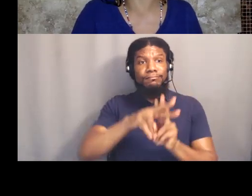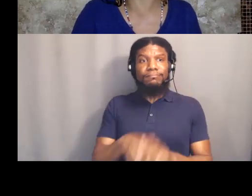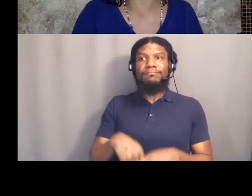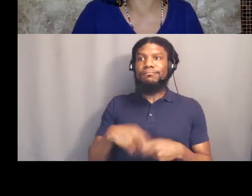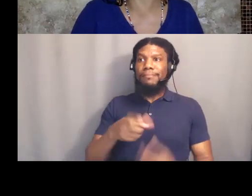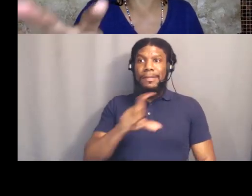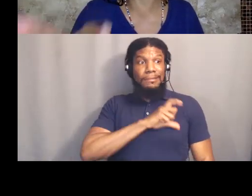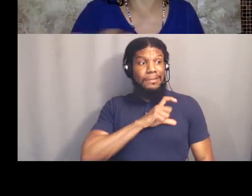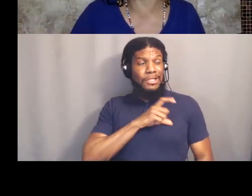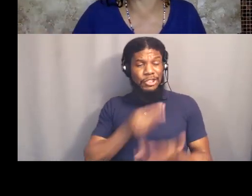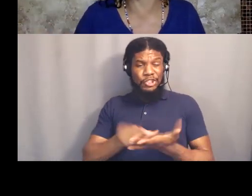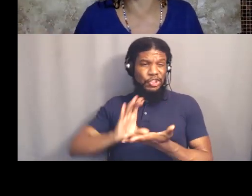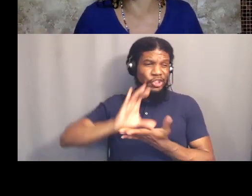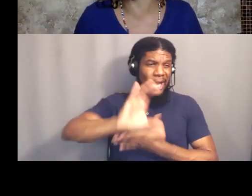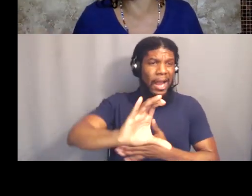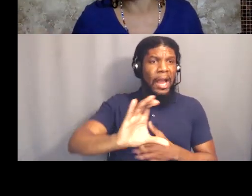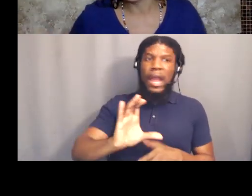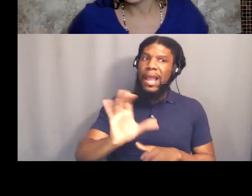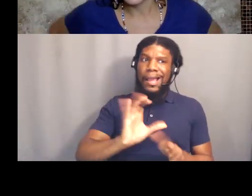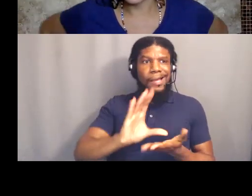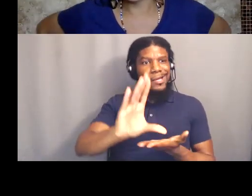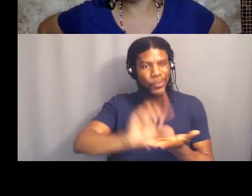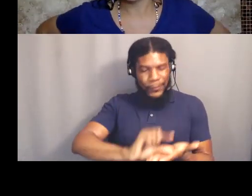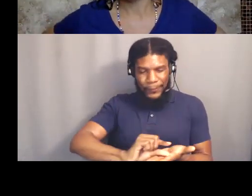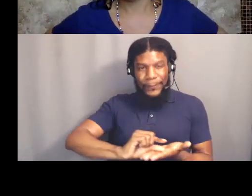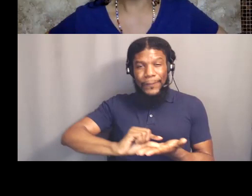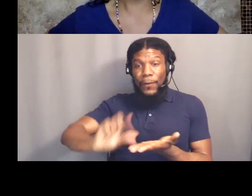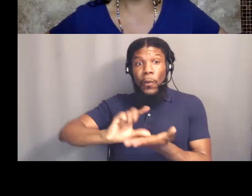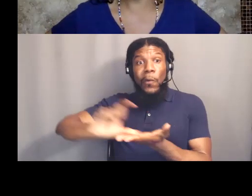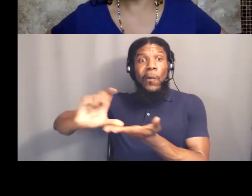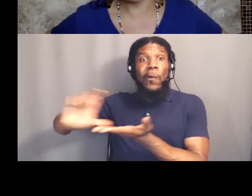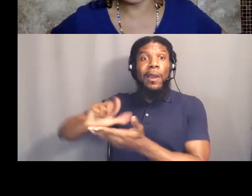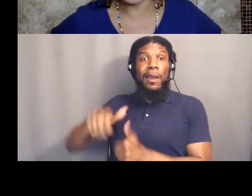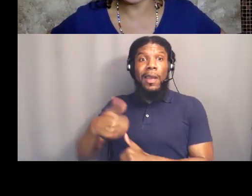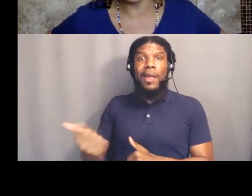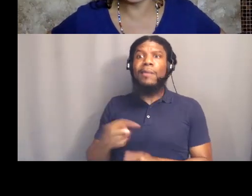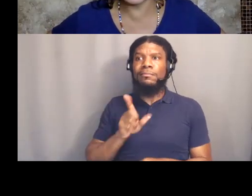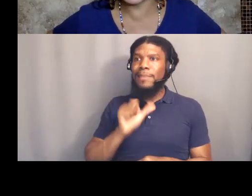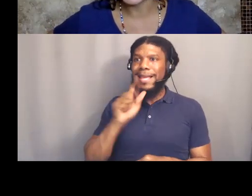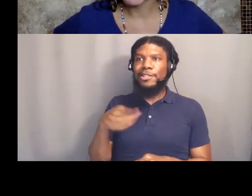but as a policy demand. You can see this Ben and Jerry's commercial, right.